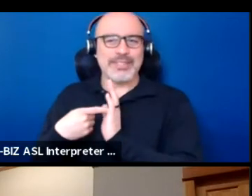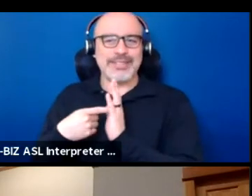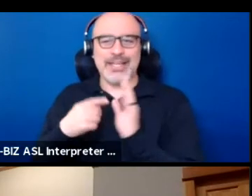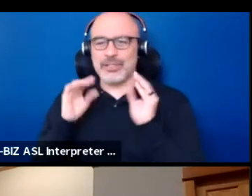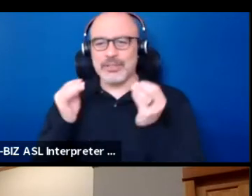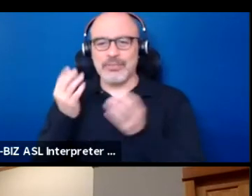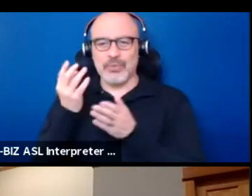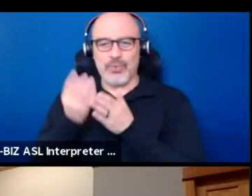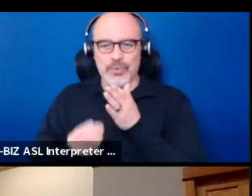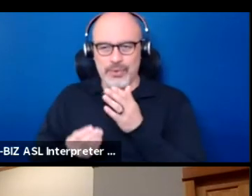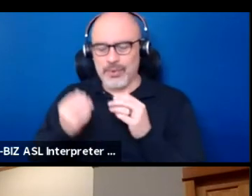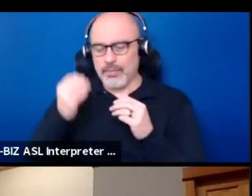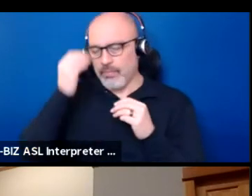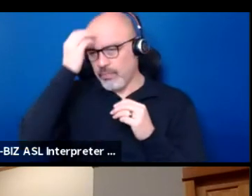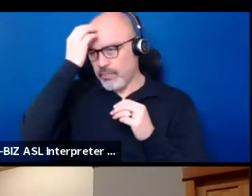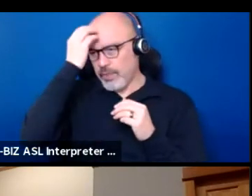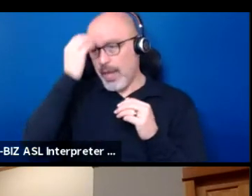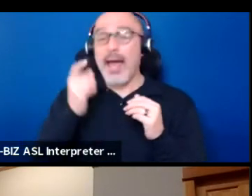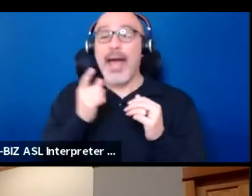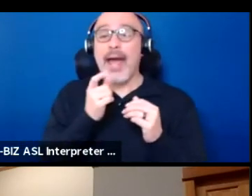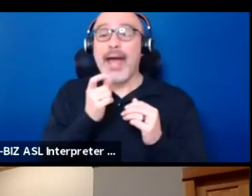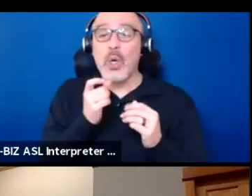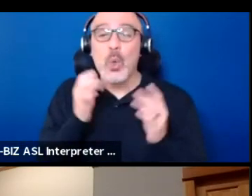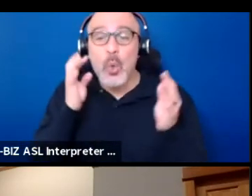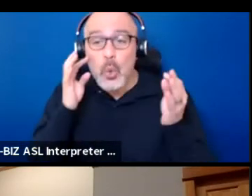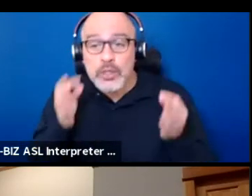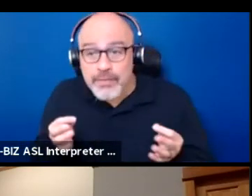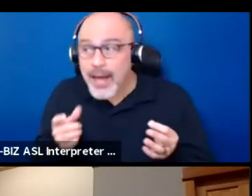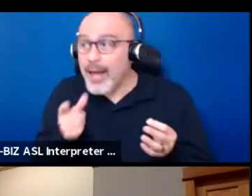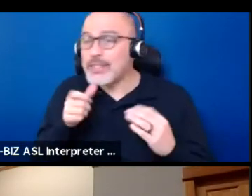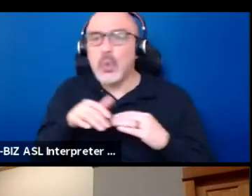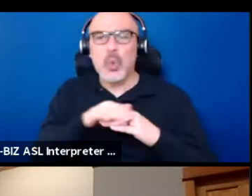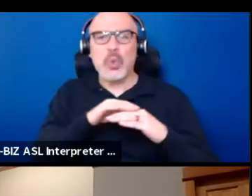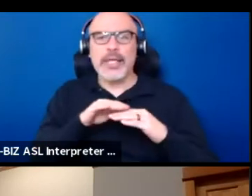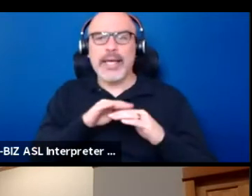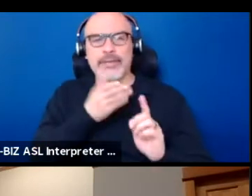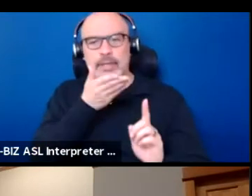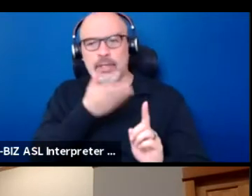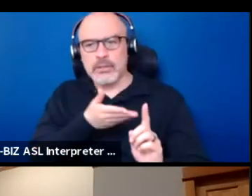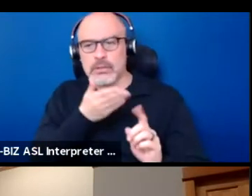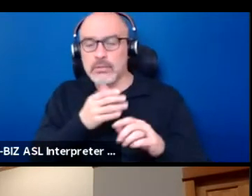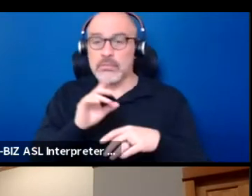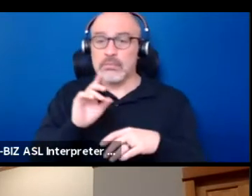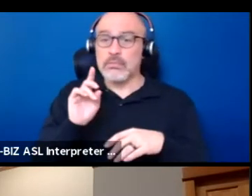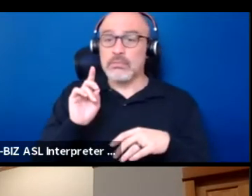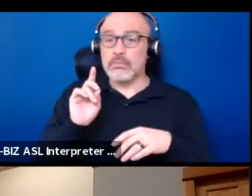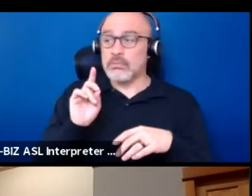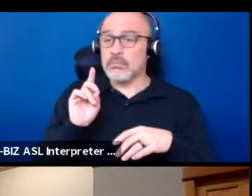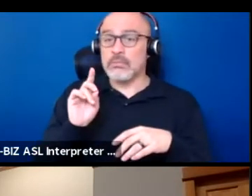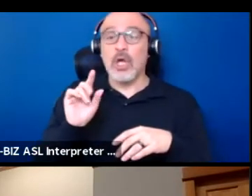And who gets to define who Indians are? Is it like Donald Trump says, "Well, you don't look Indian."